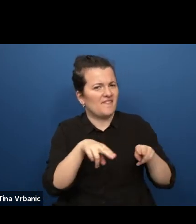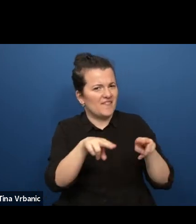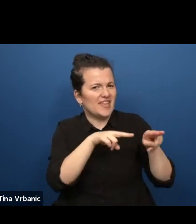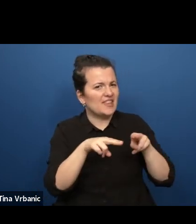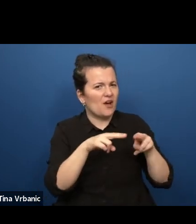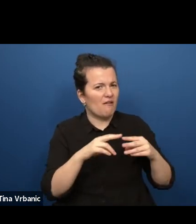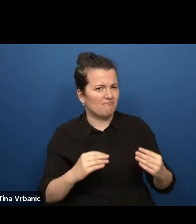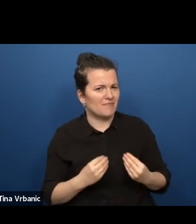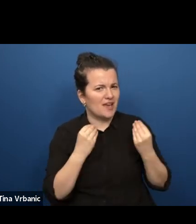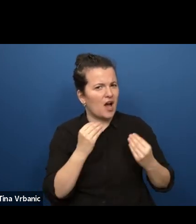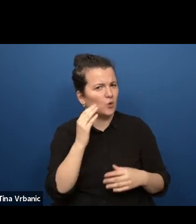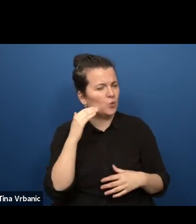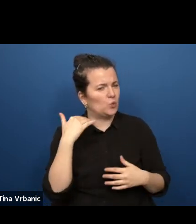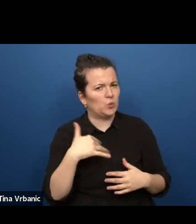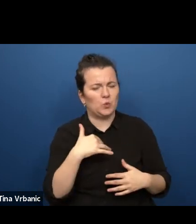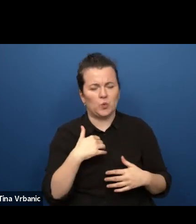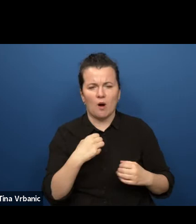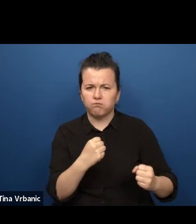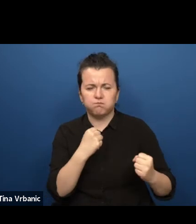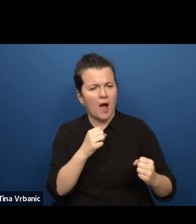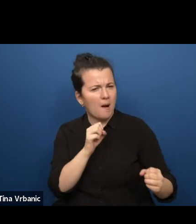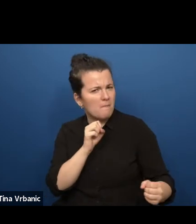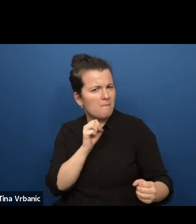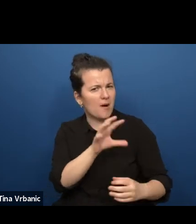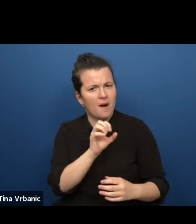critical and courageous statements,